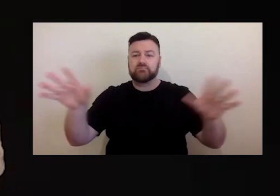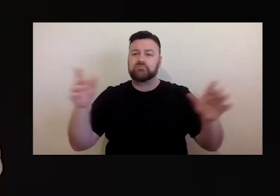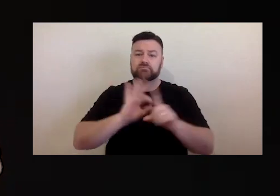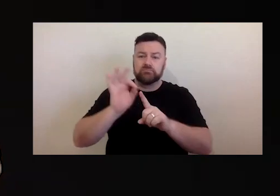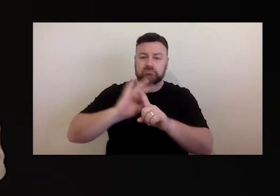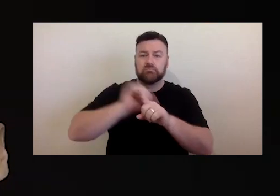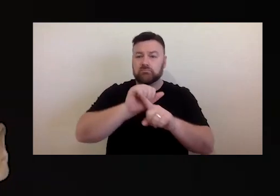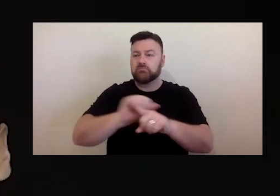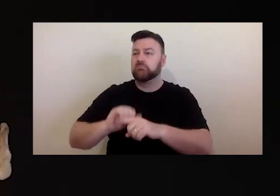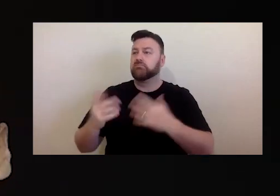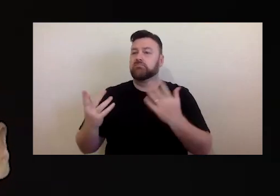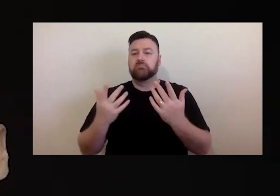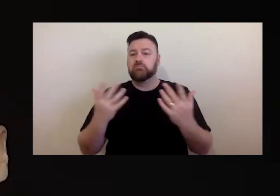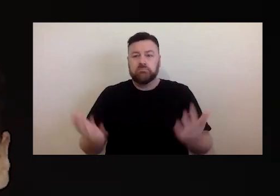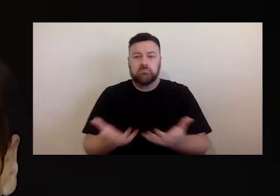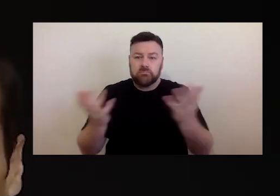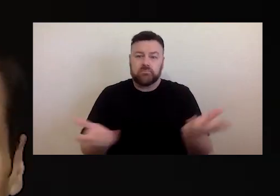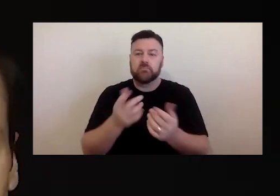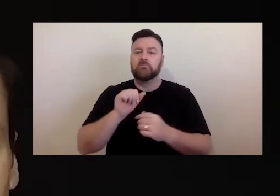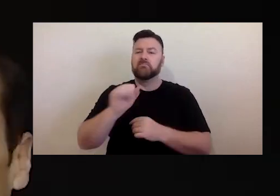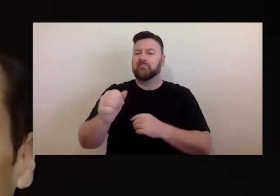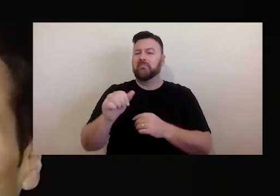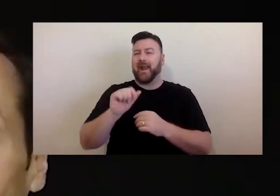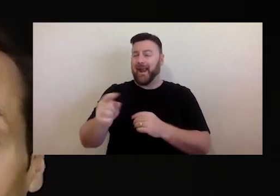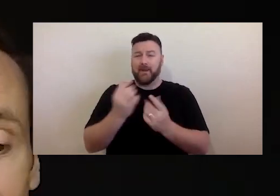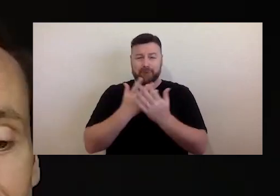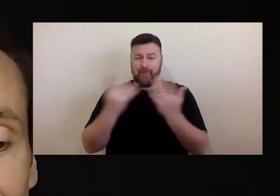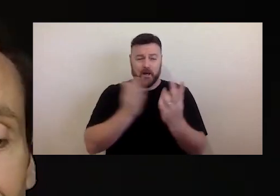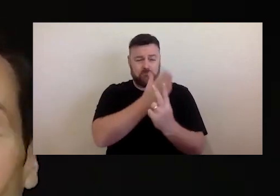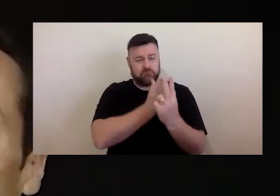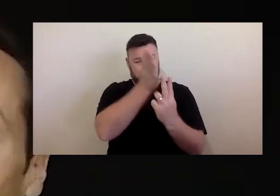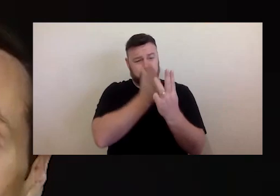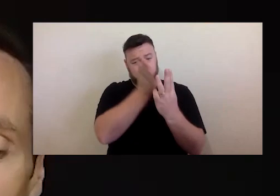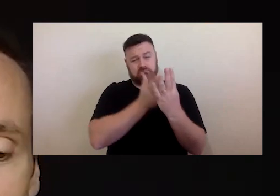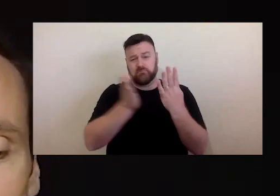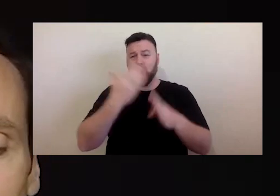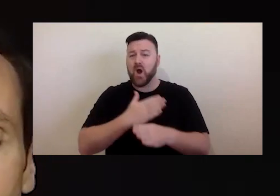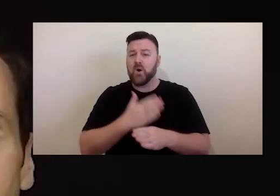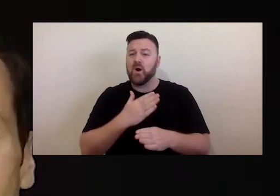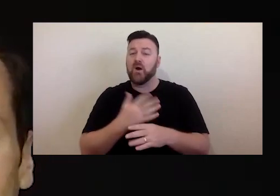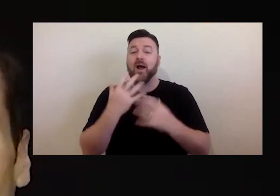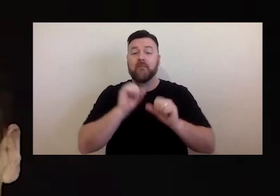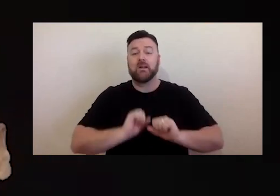hats - he runs a communication microconsult they. He is actively